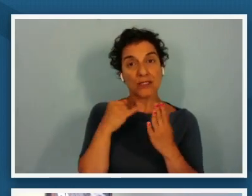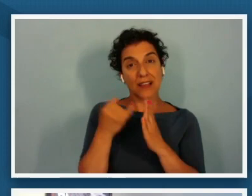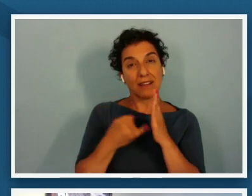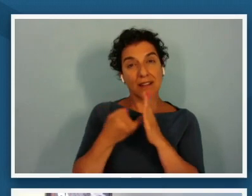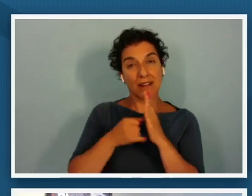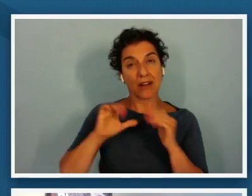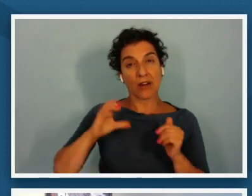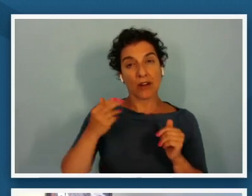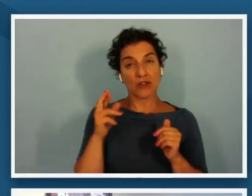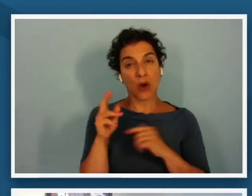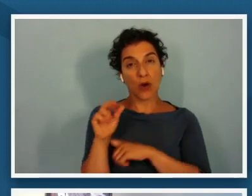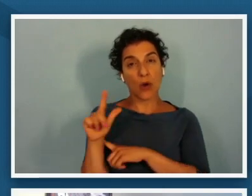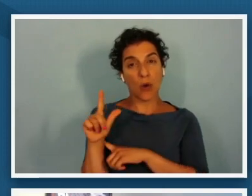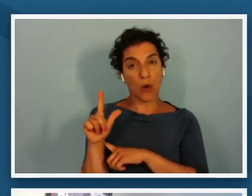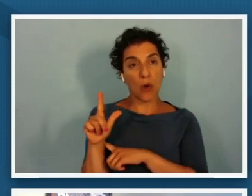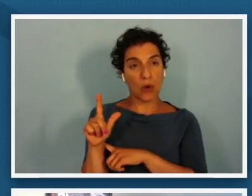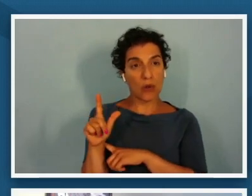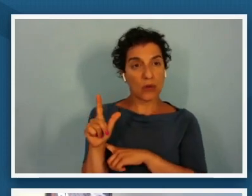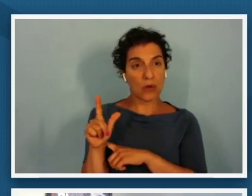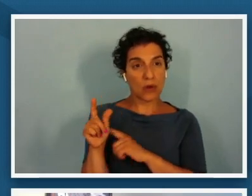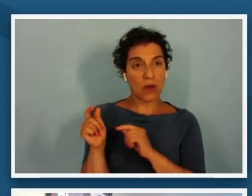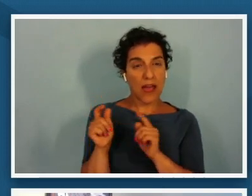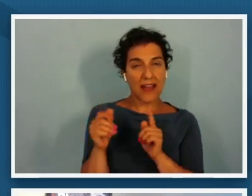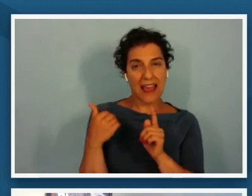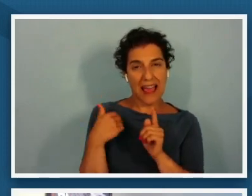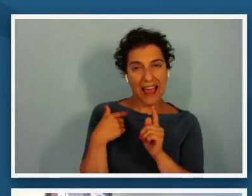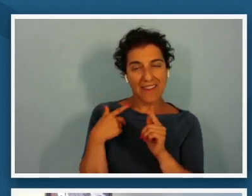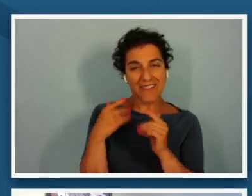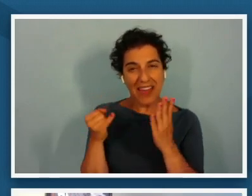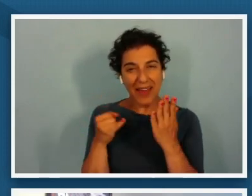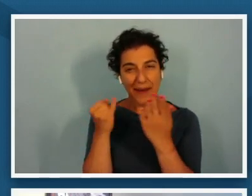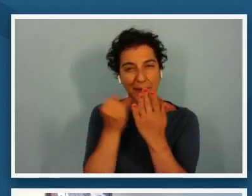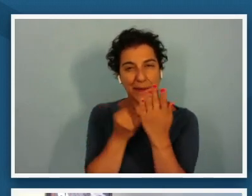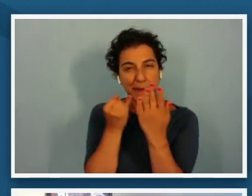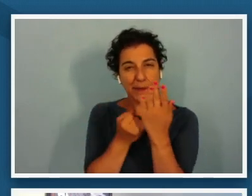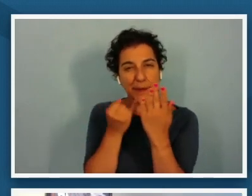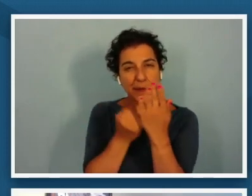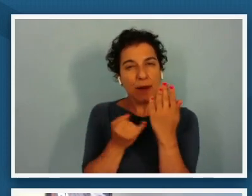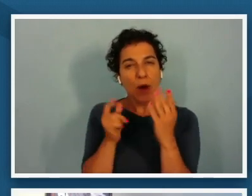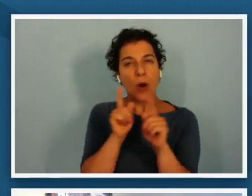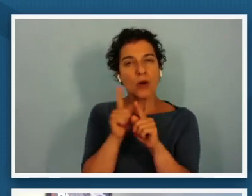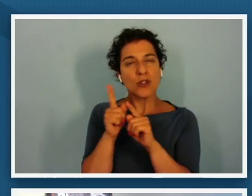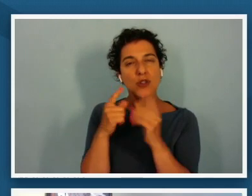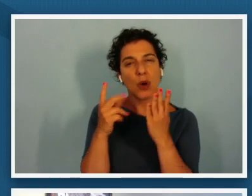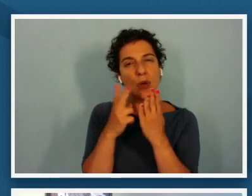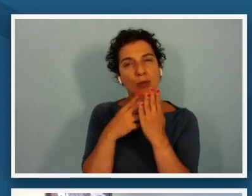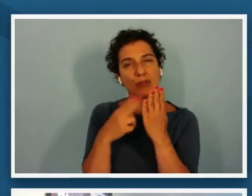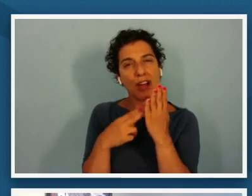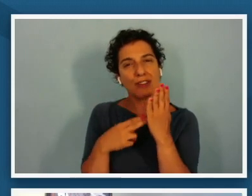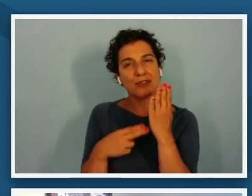there's a loose unfinished